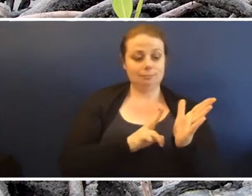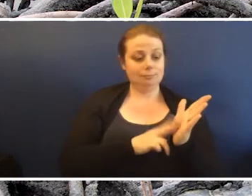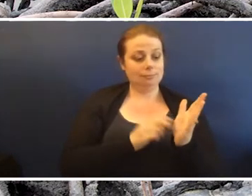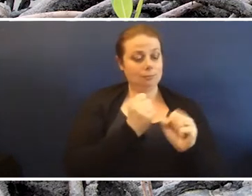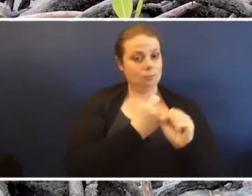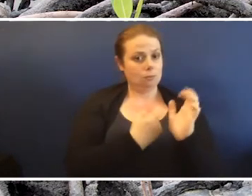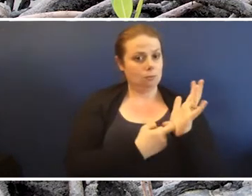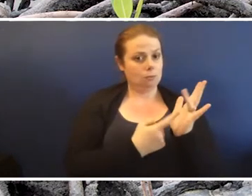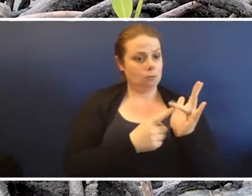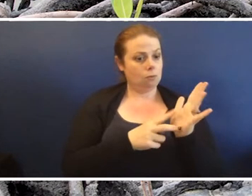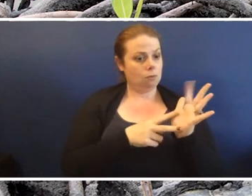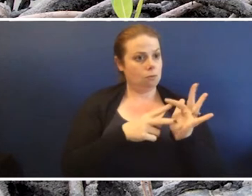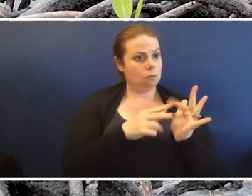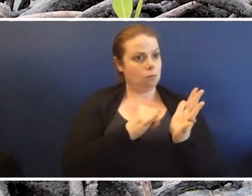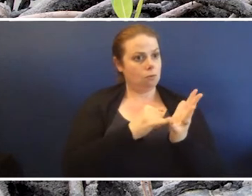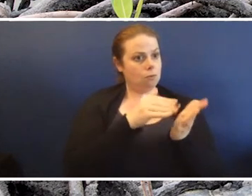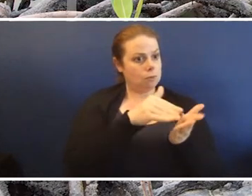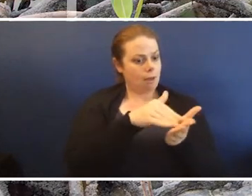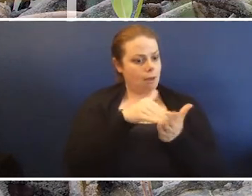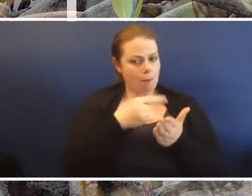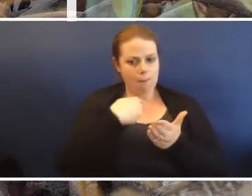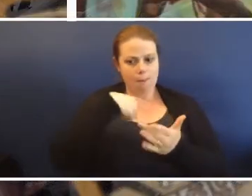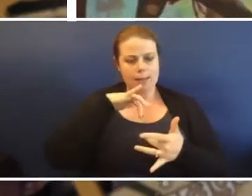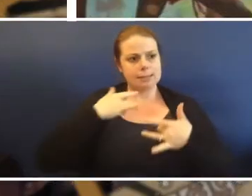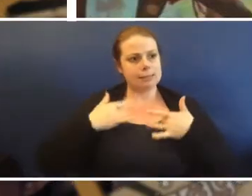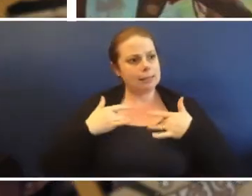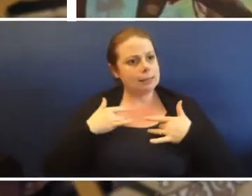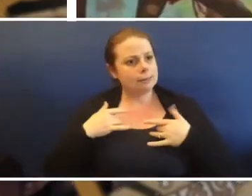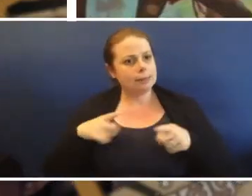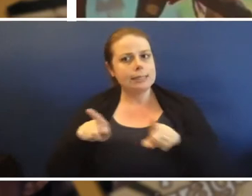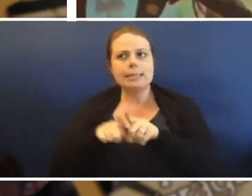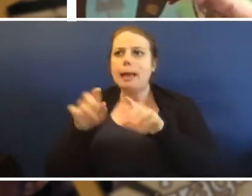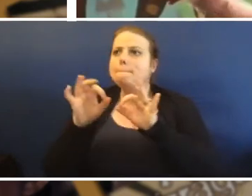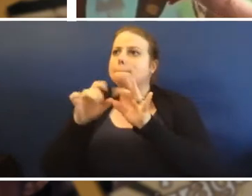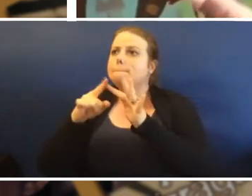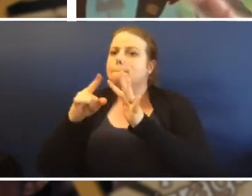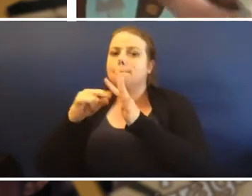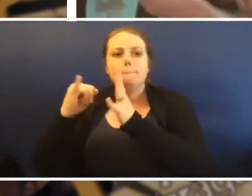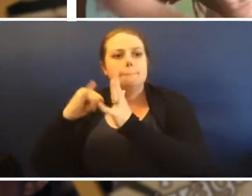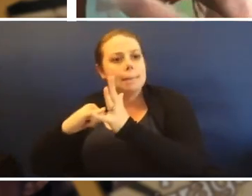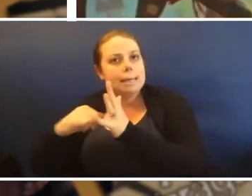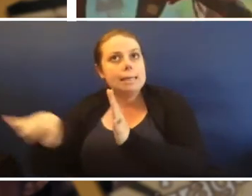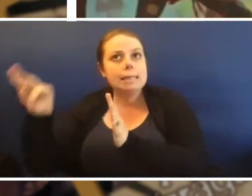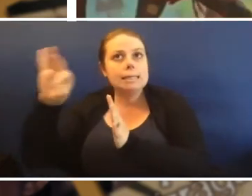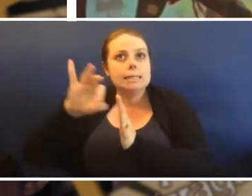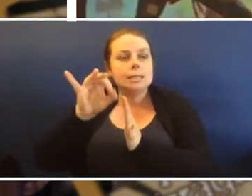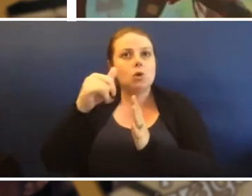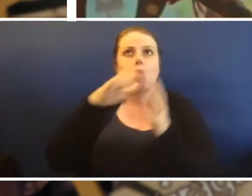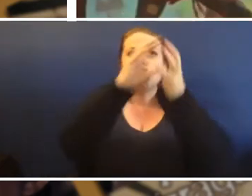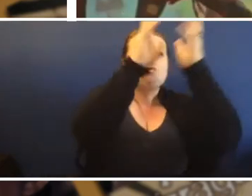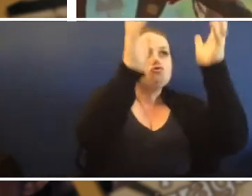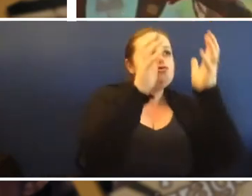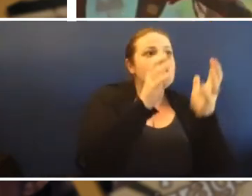are the things that keep us alive, same as with bees and trees if the mangoes were gone